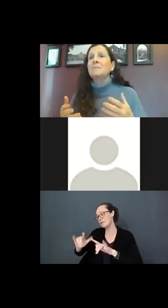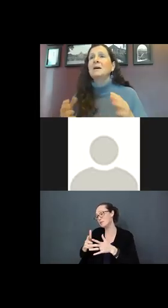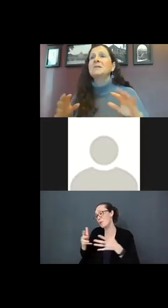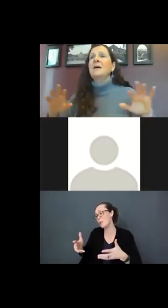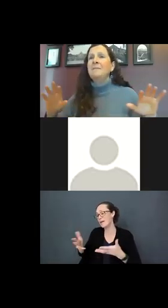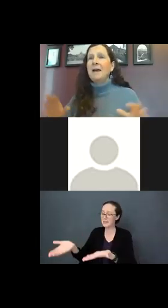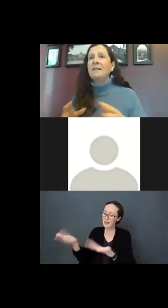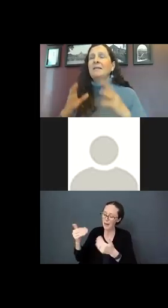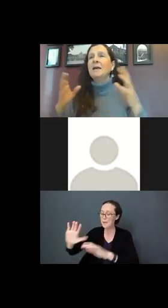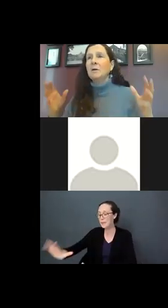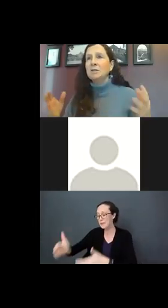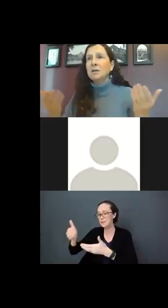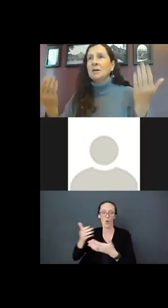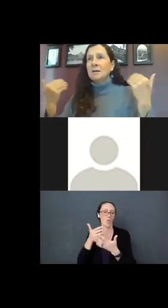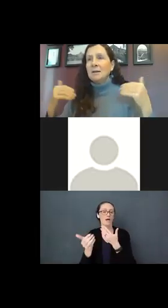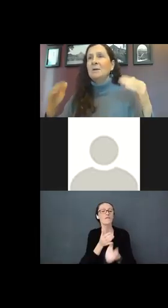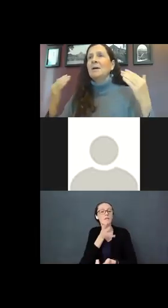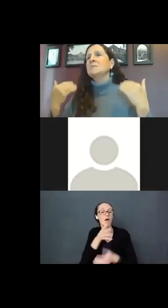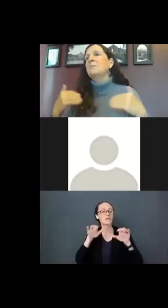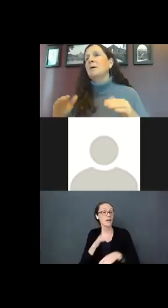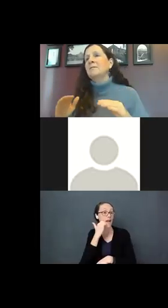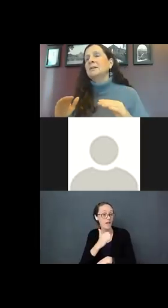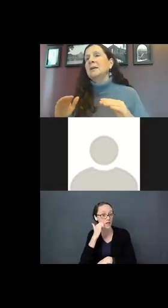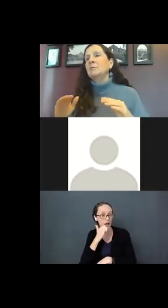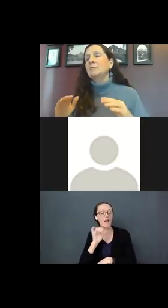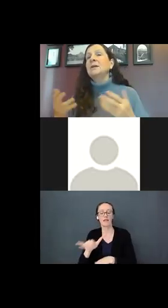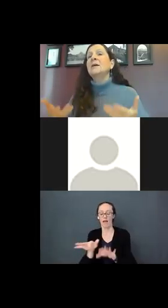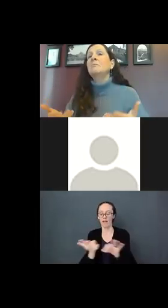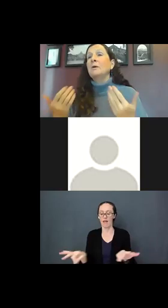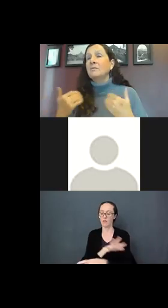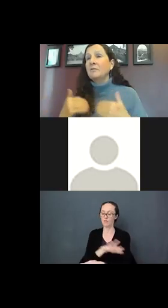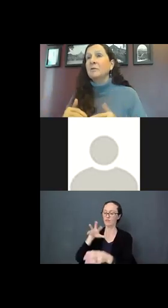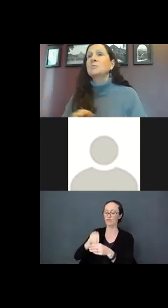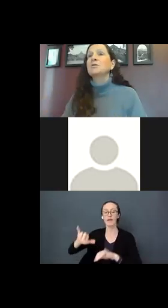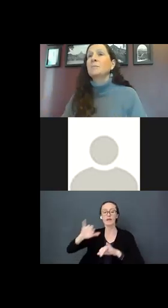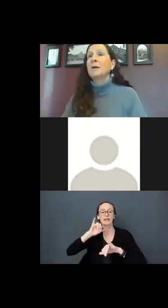does that languages become a part of the baby’s routine and part of the first words your baby